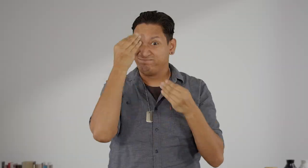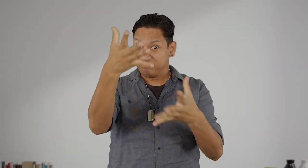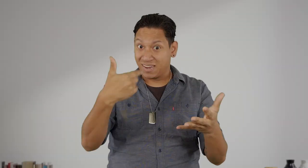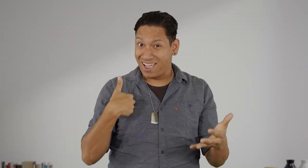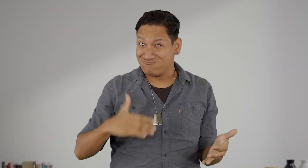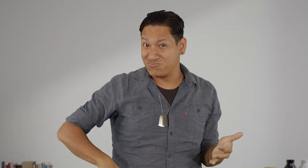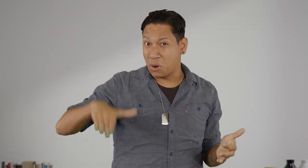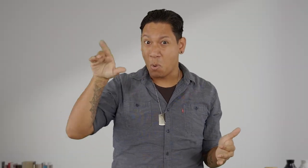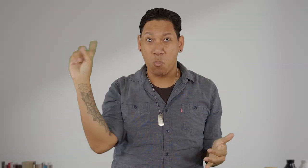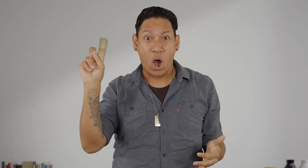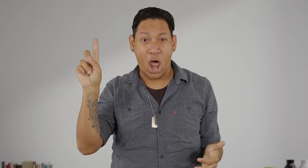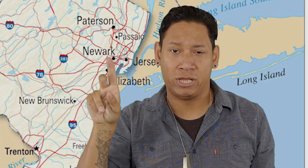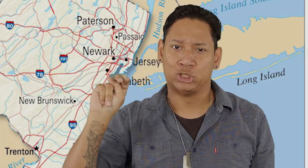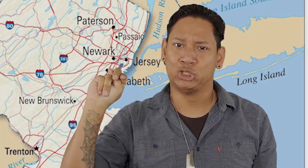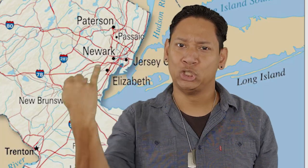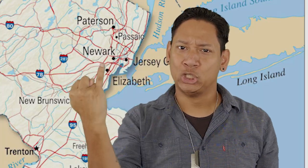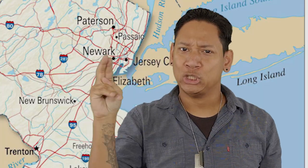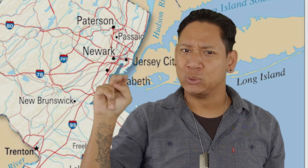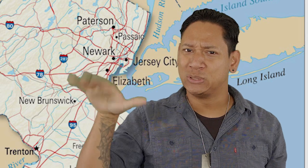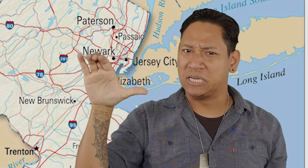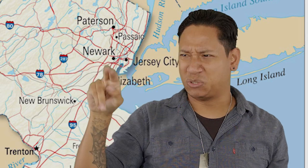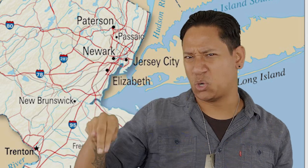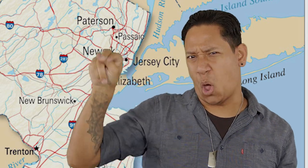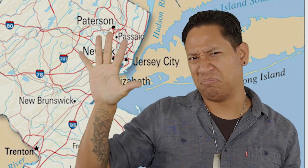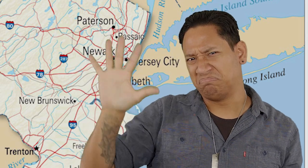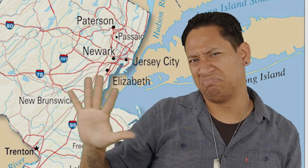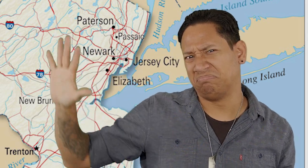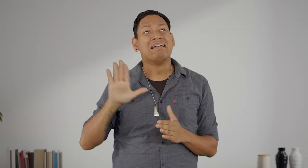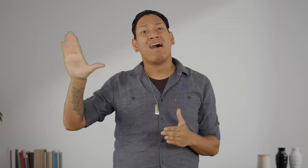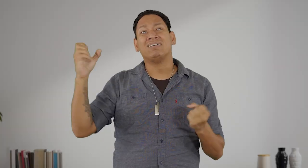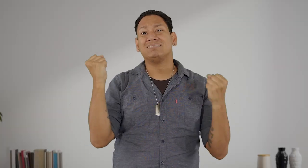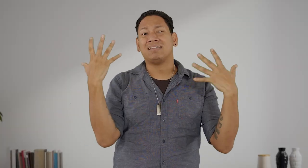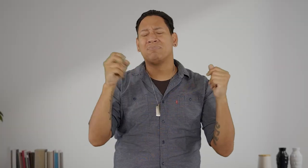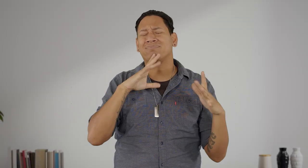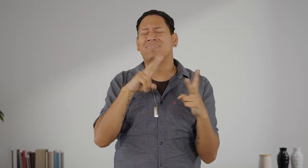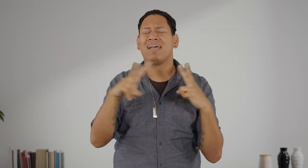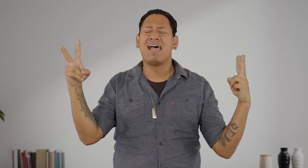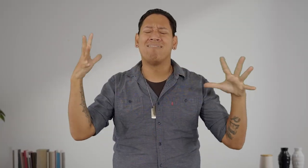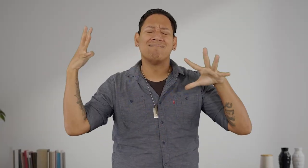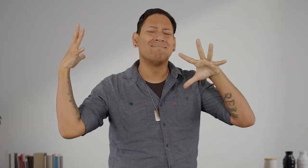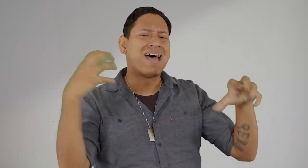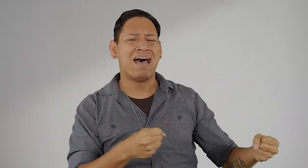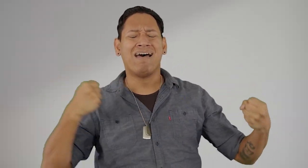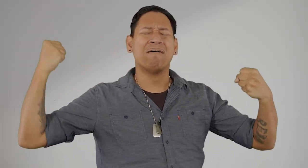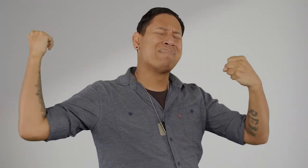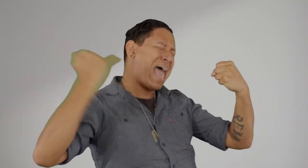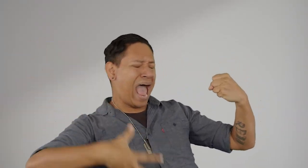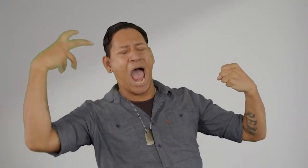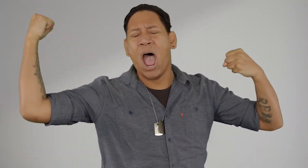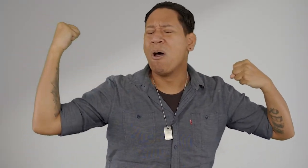For me, I grew up in NJ/NYC area. Their ASL can be fast